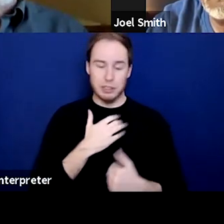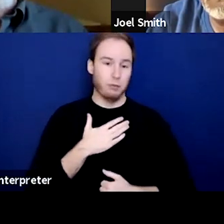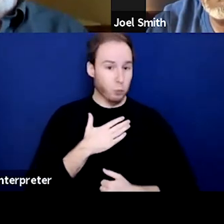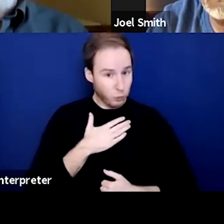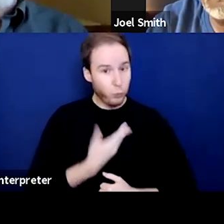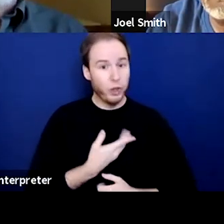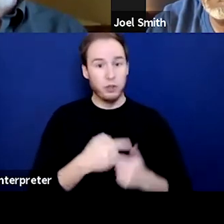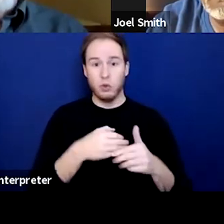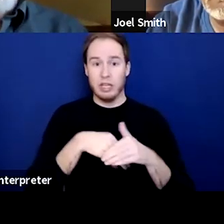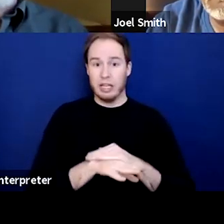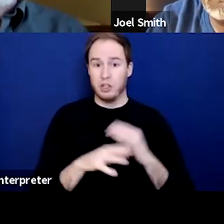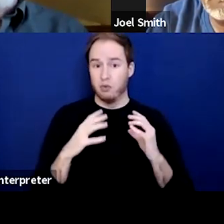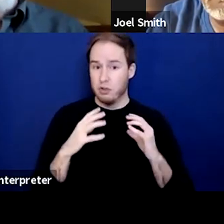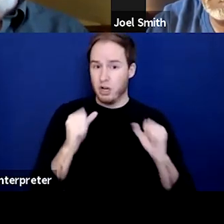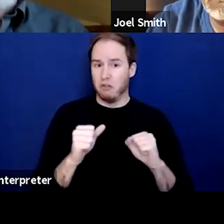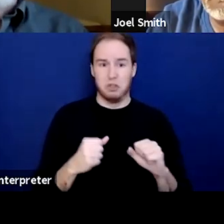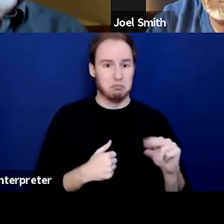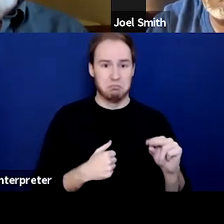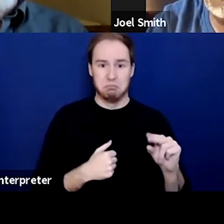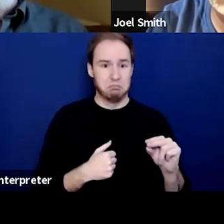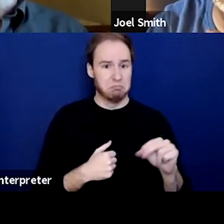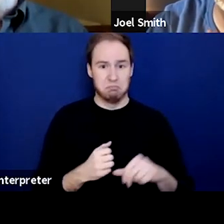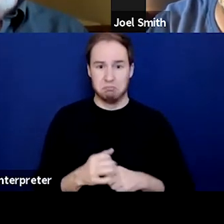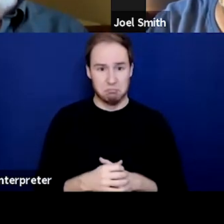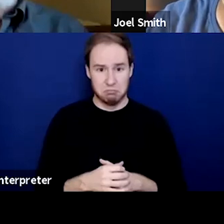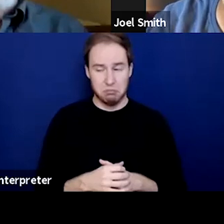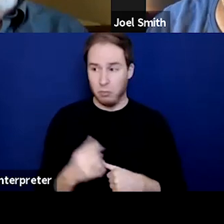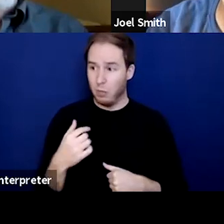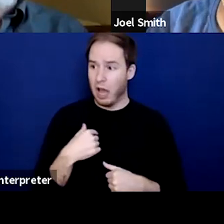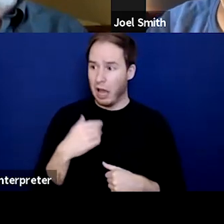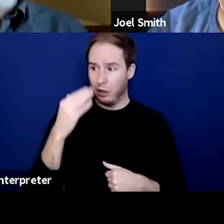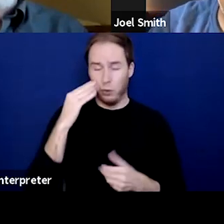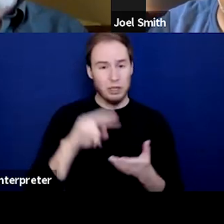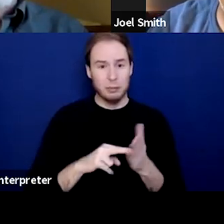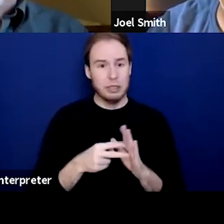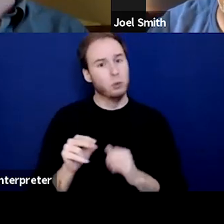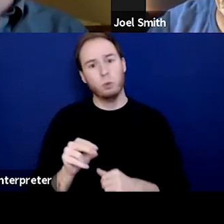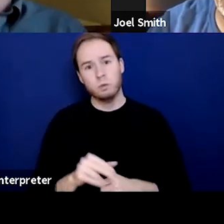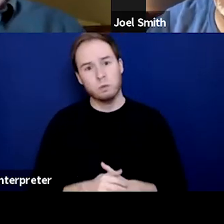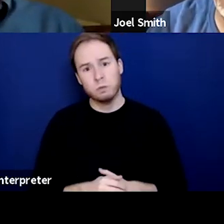I didn't even know what that was. And frankly, the active using community,